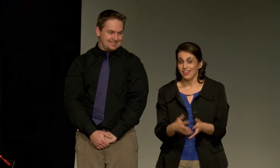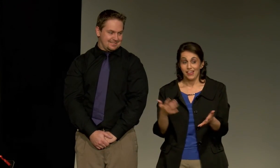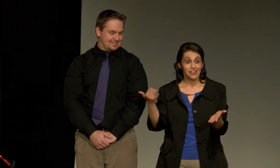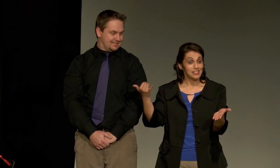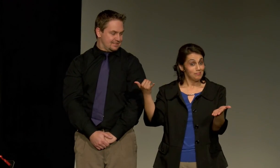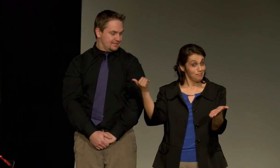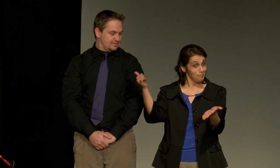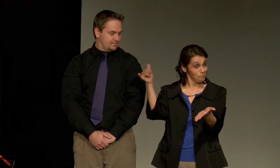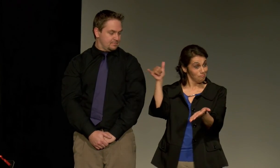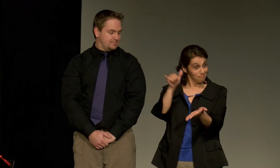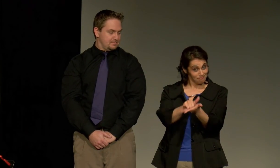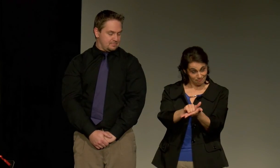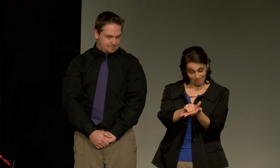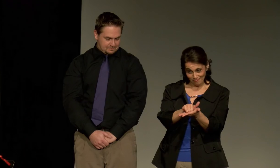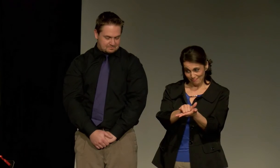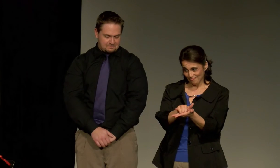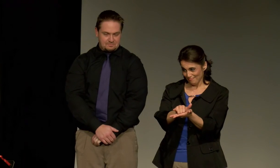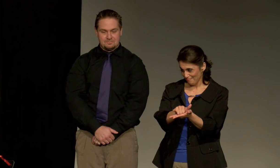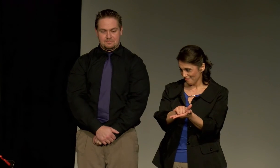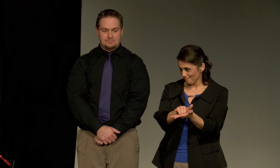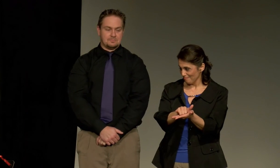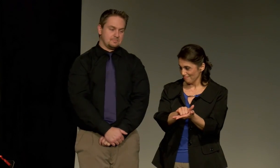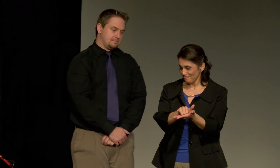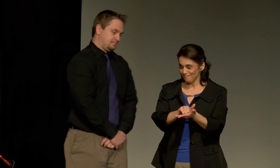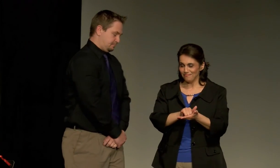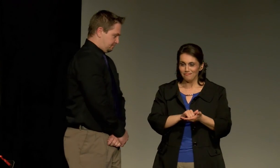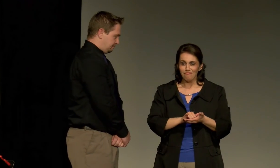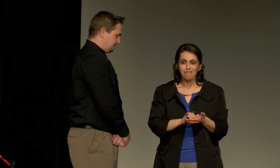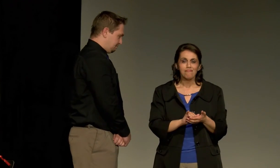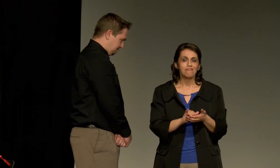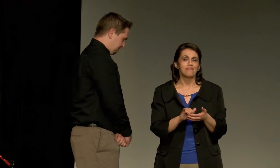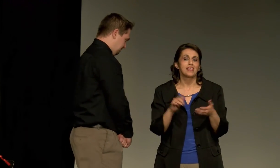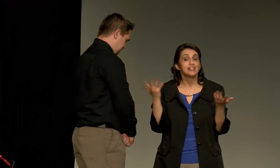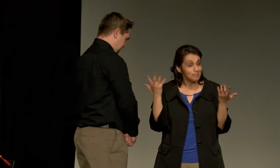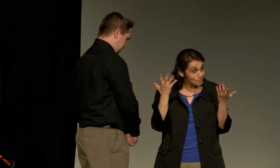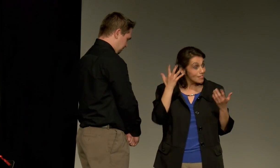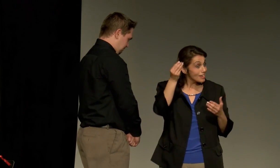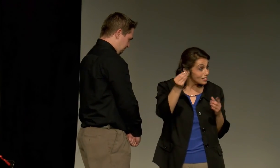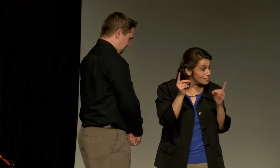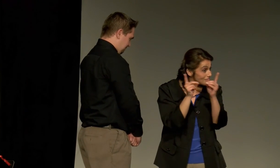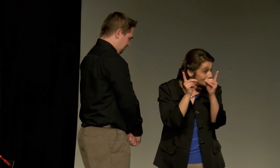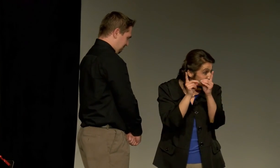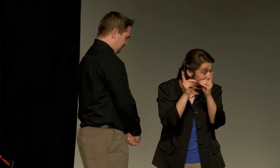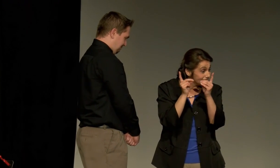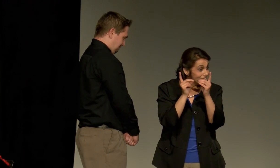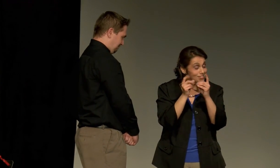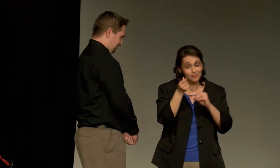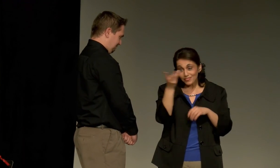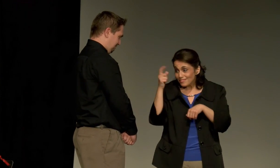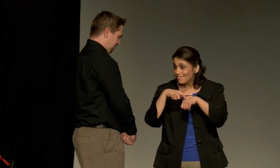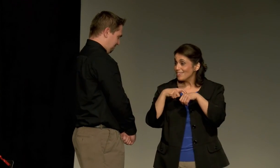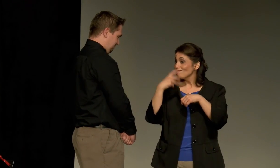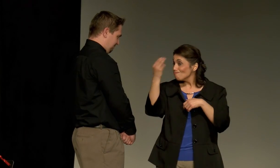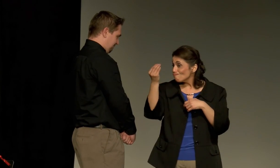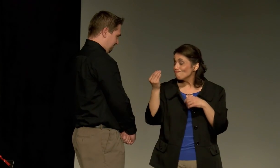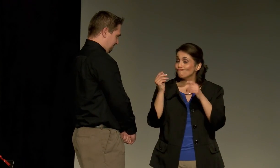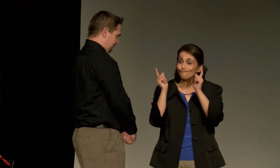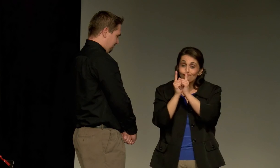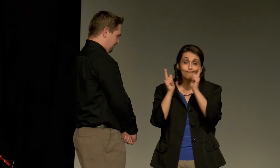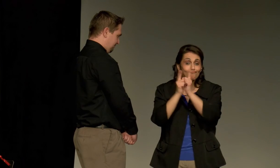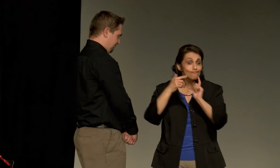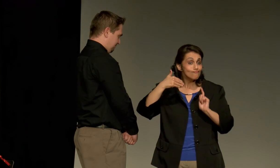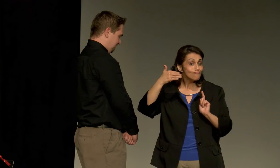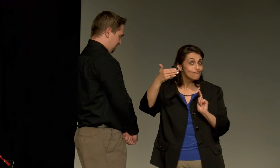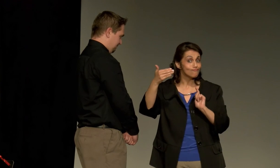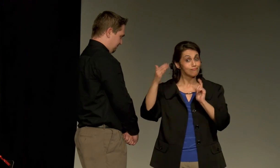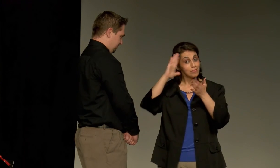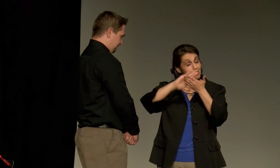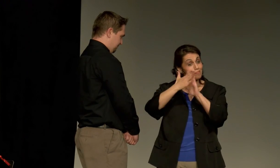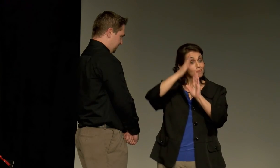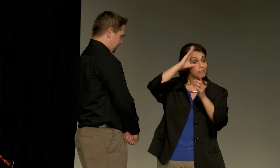So, we hang up the call, and let's say we decide to meet up, and we date.